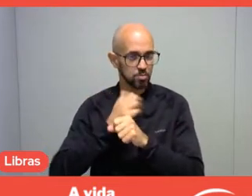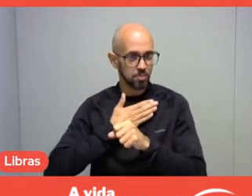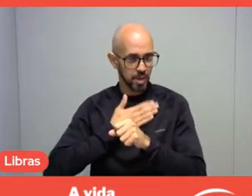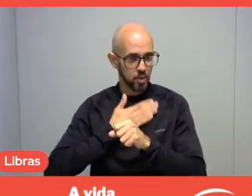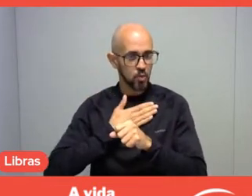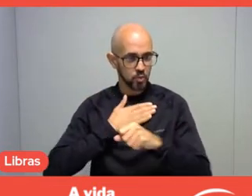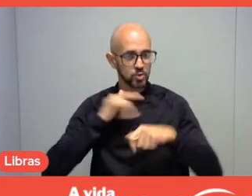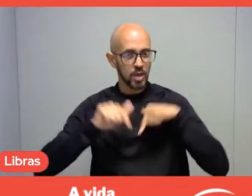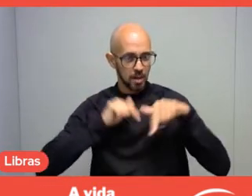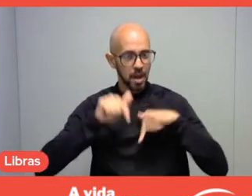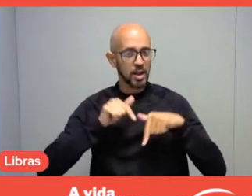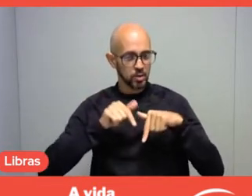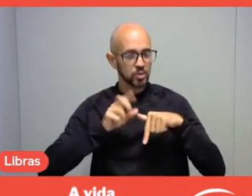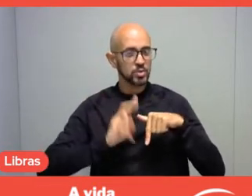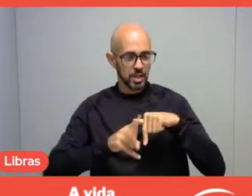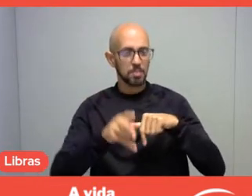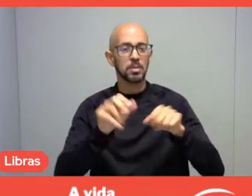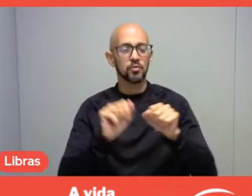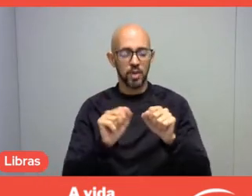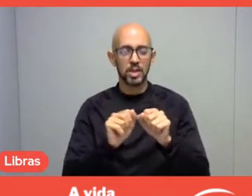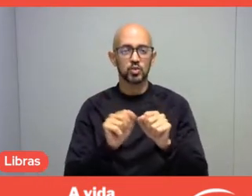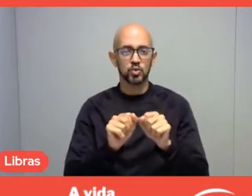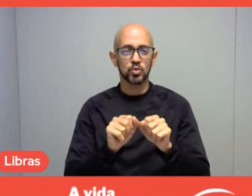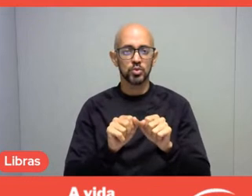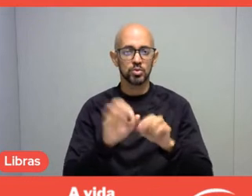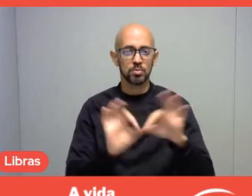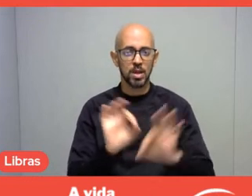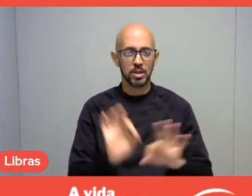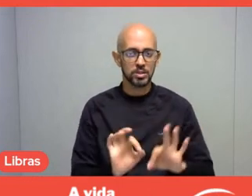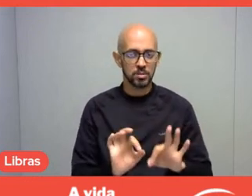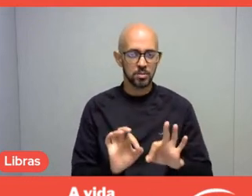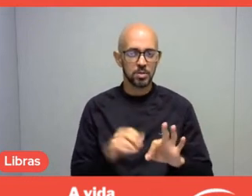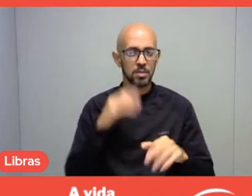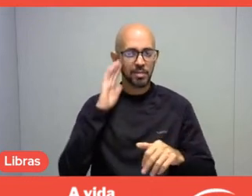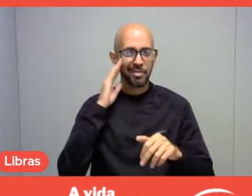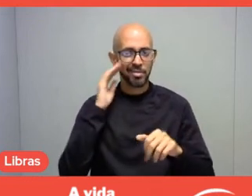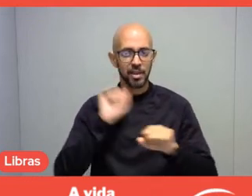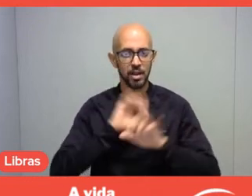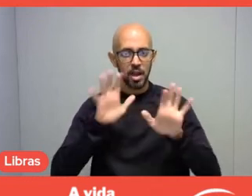when planning and understanding all of this. I want to apologize,